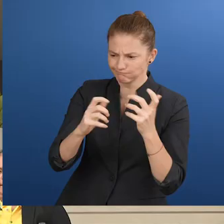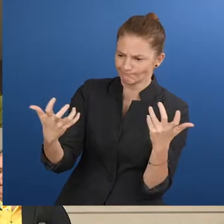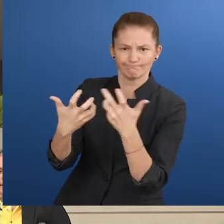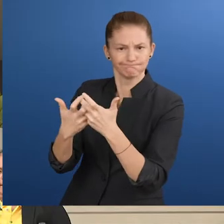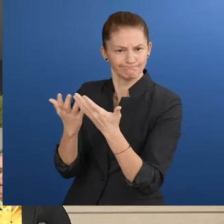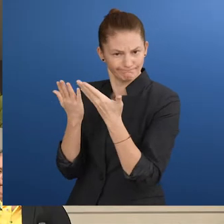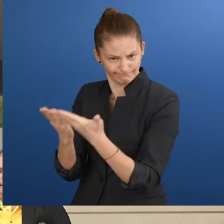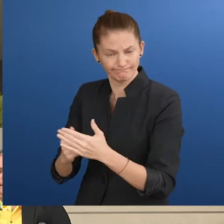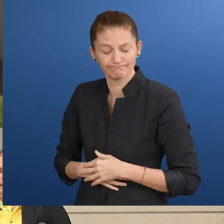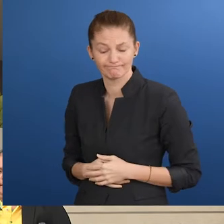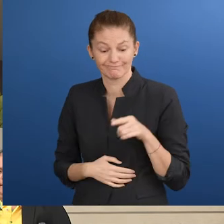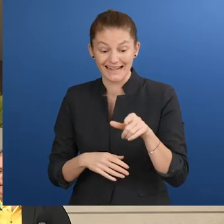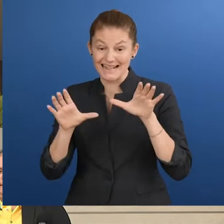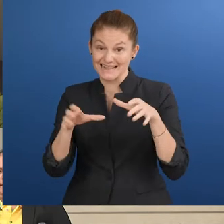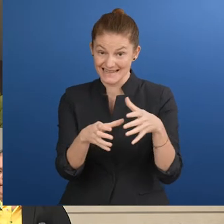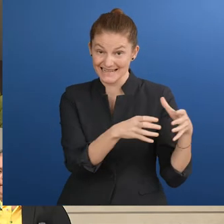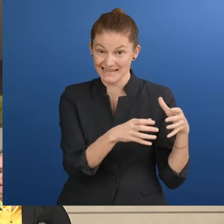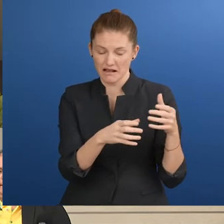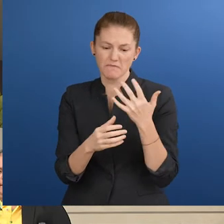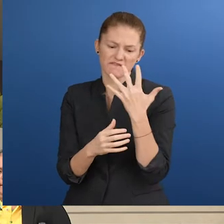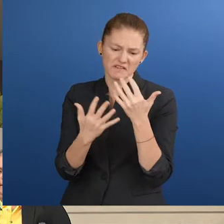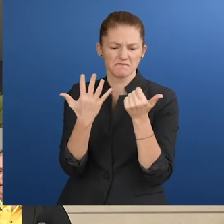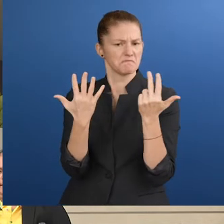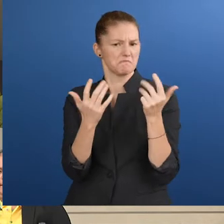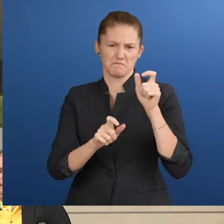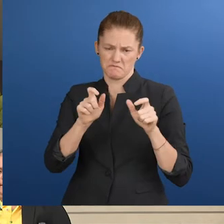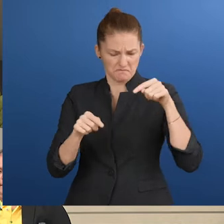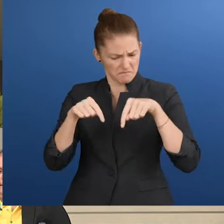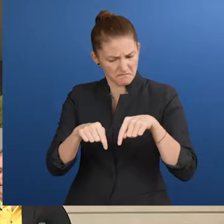As multidisciplinary teams with at least five different members,